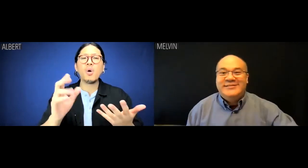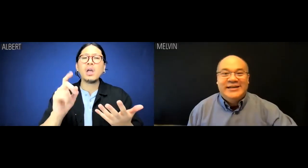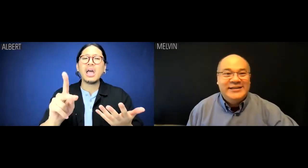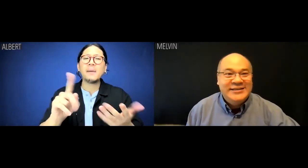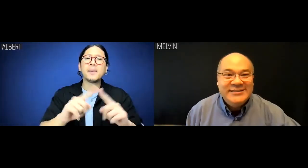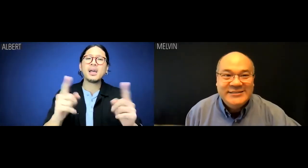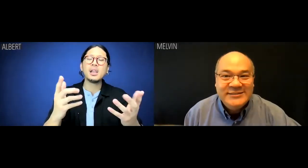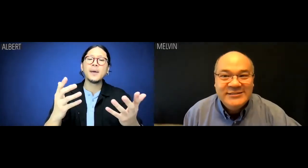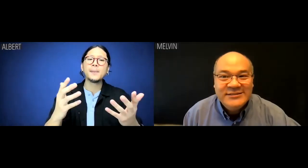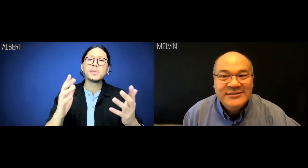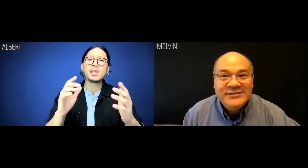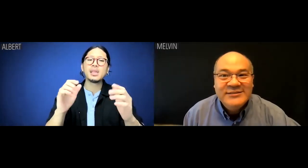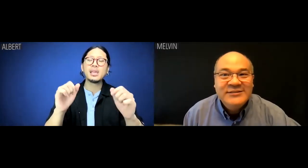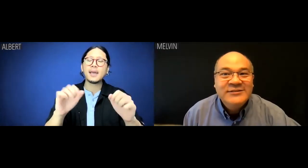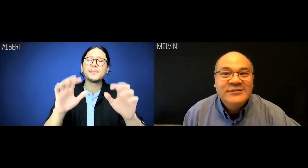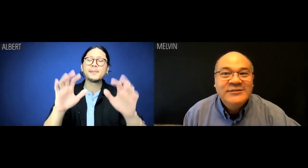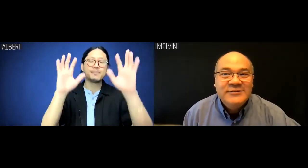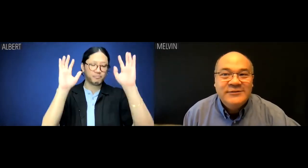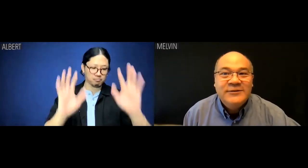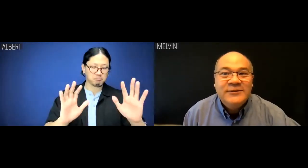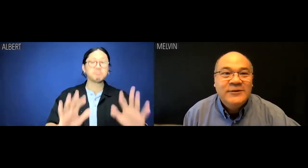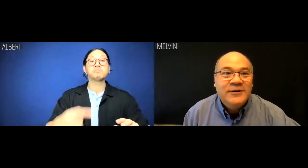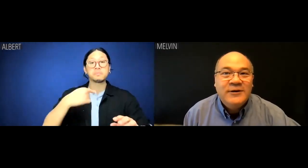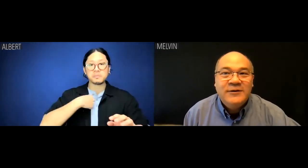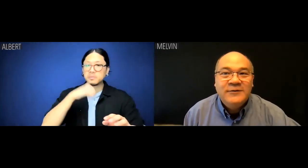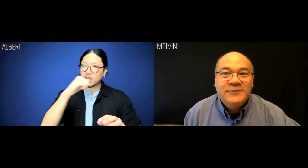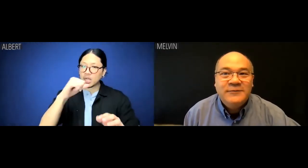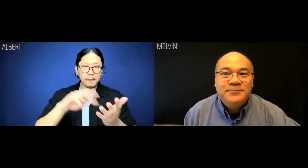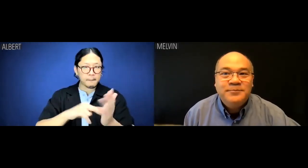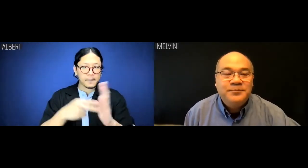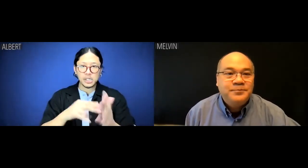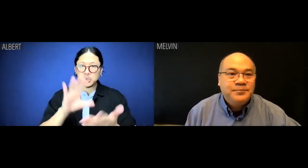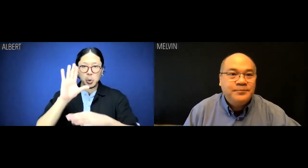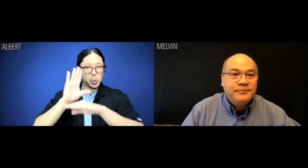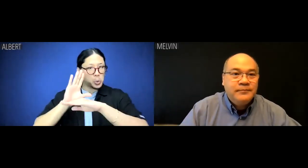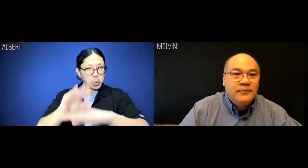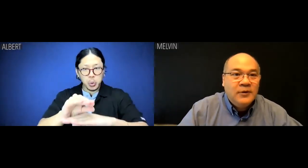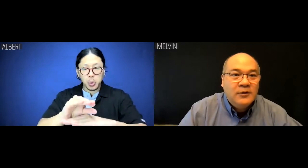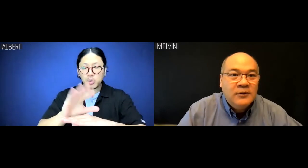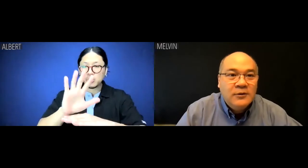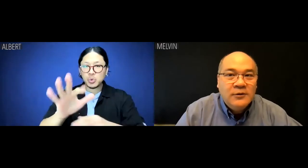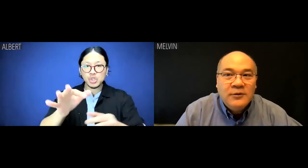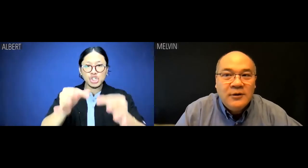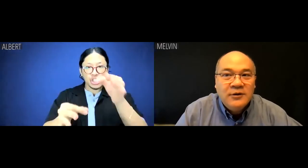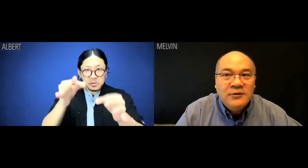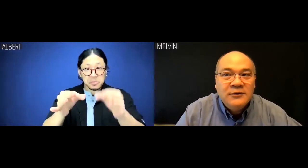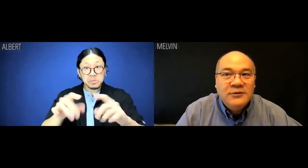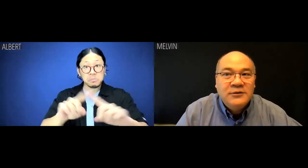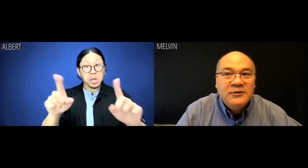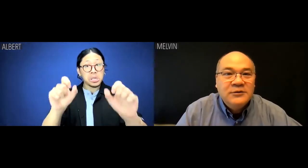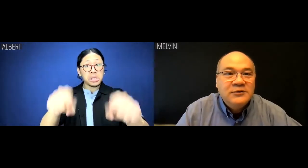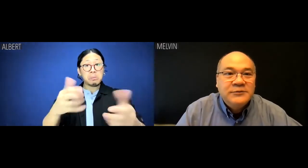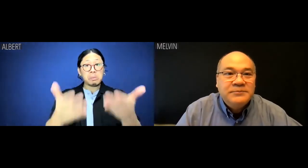Albert: OK, OK. But can you not in any way to malign your judgment here,